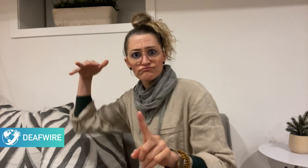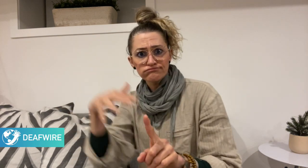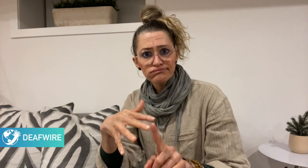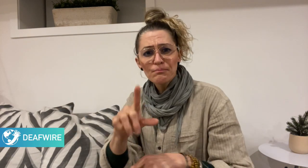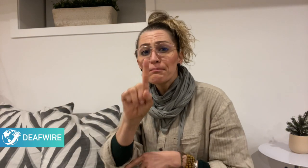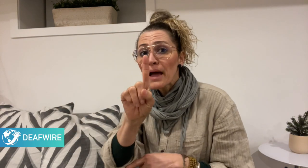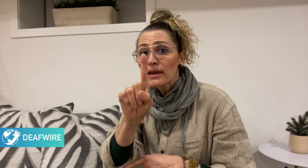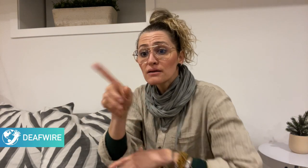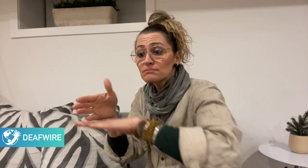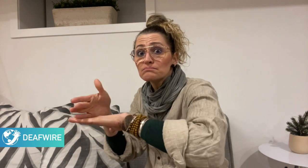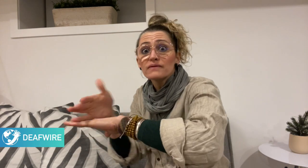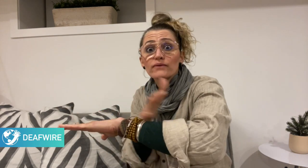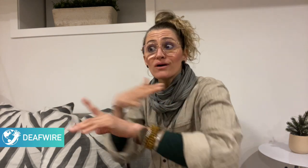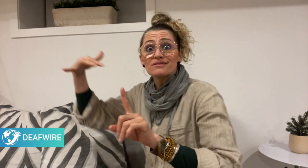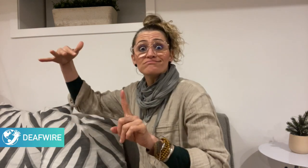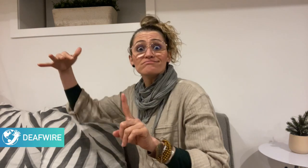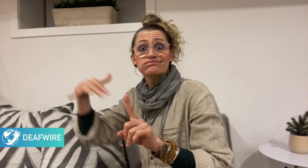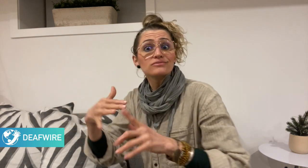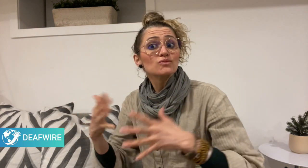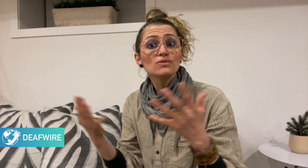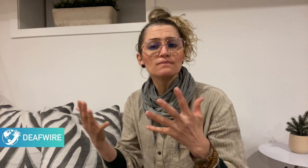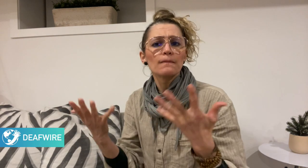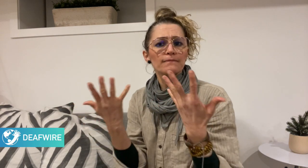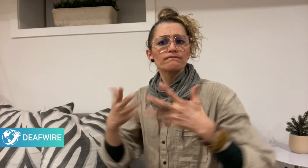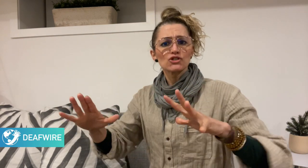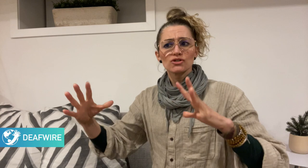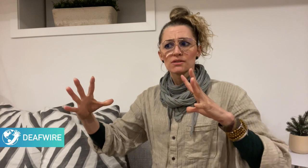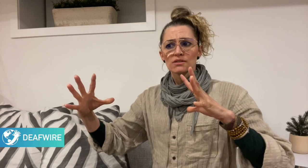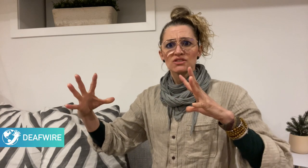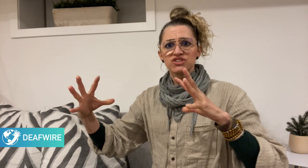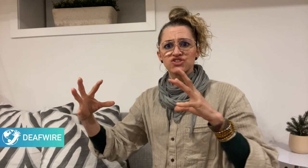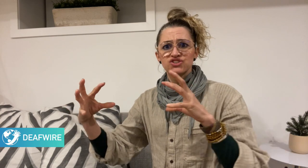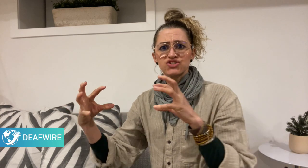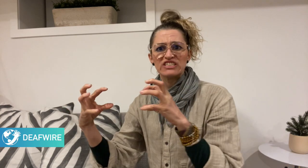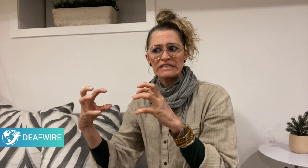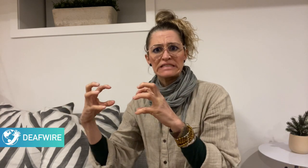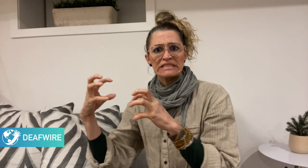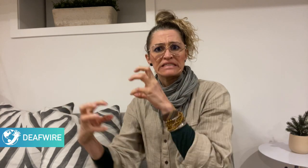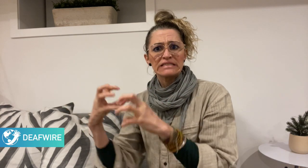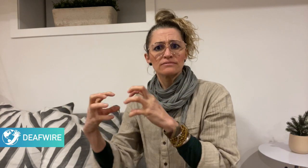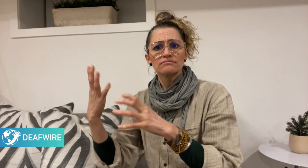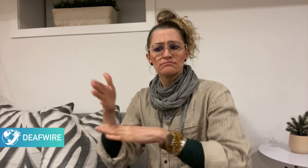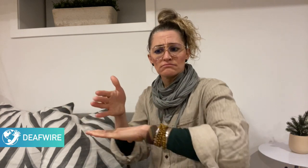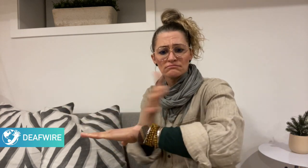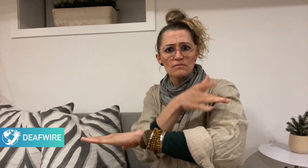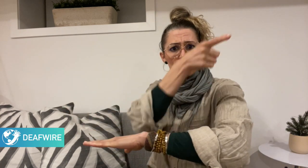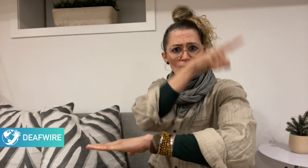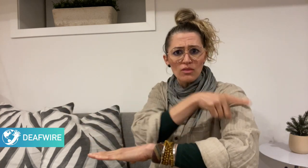for months following unsuccessful diplomatic talks between